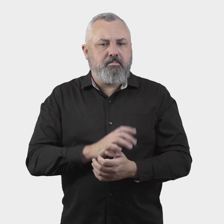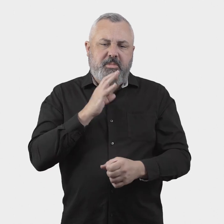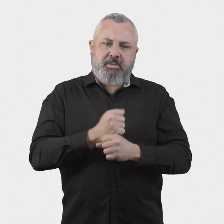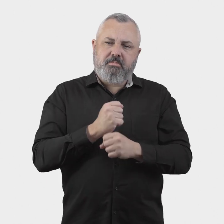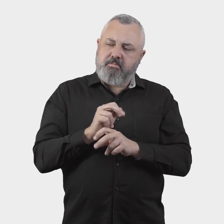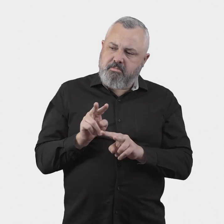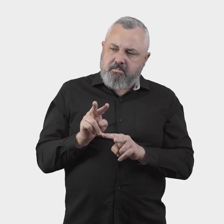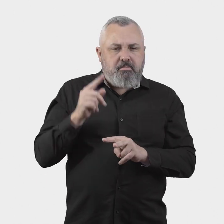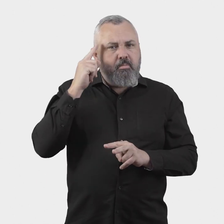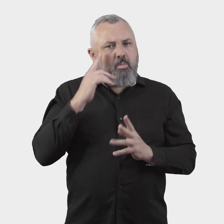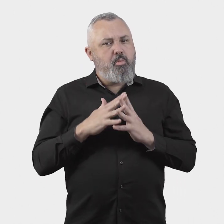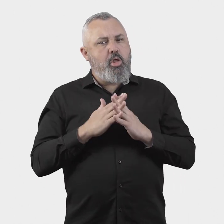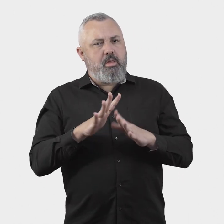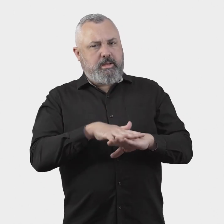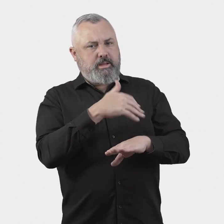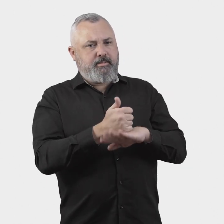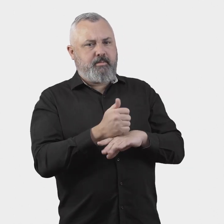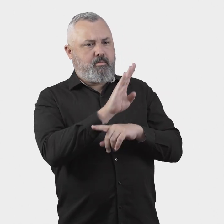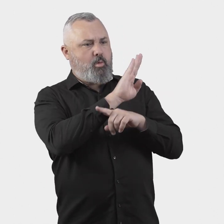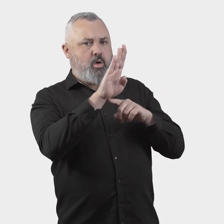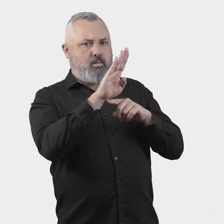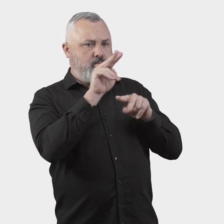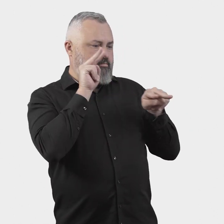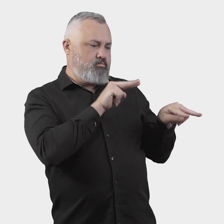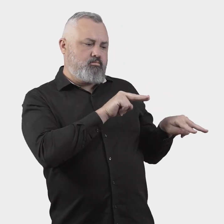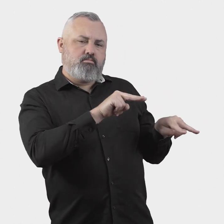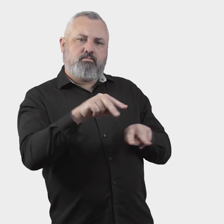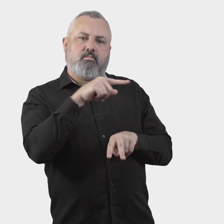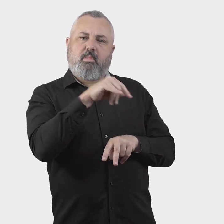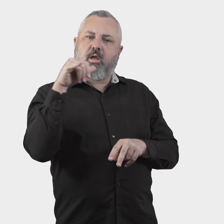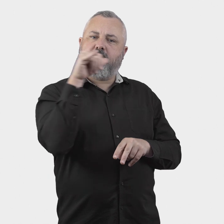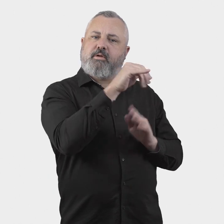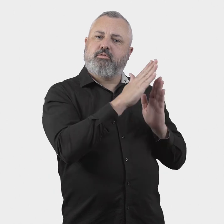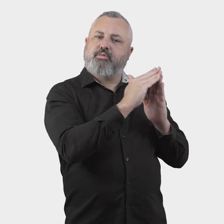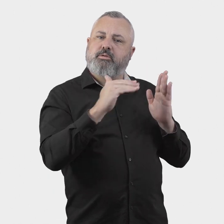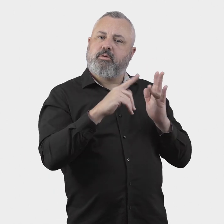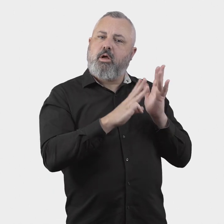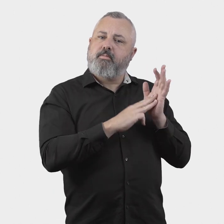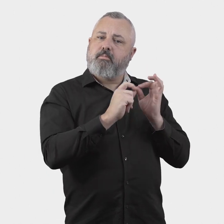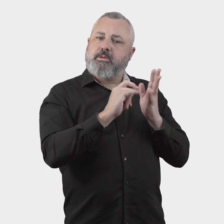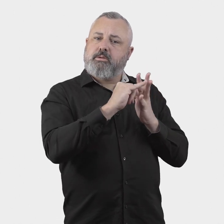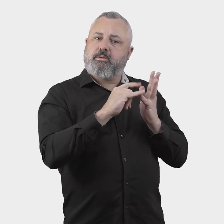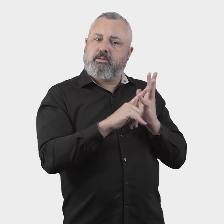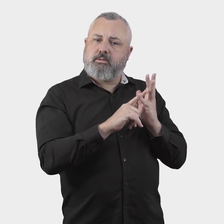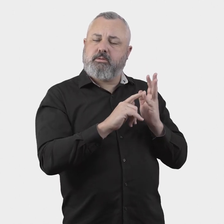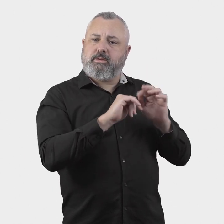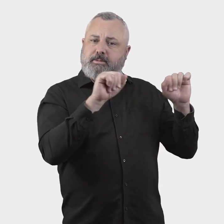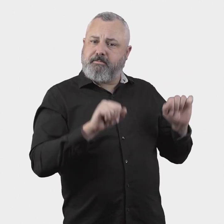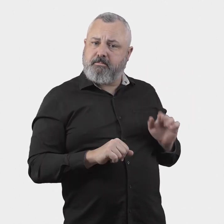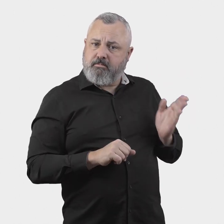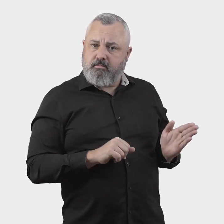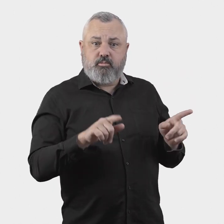The government sees merit in establishing a governing board to oversee the Aviation Industry Ombuds Scheme,